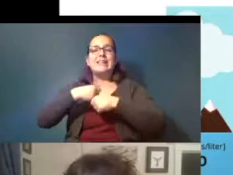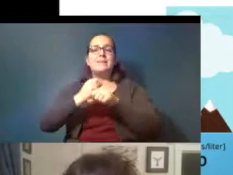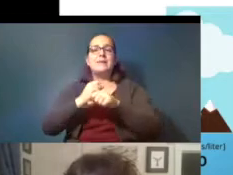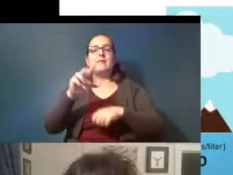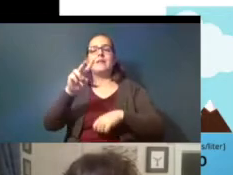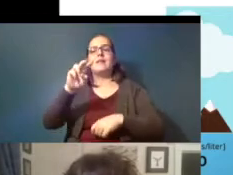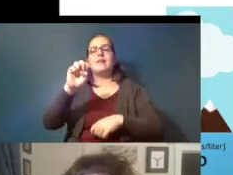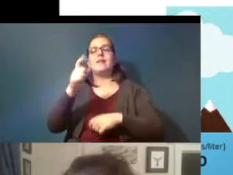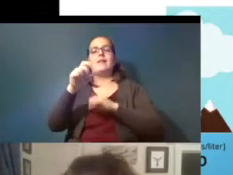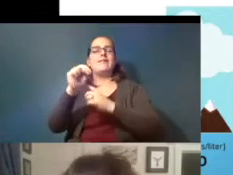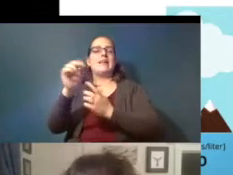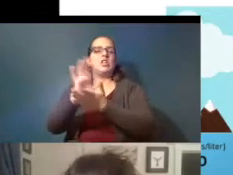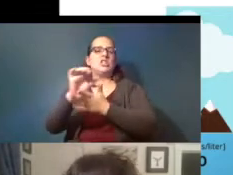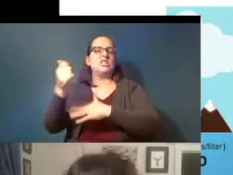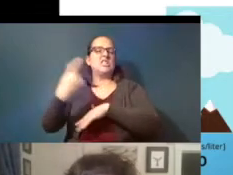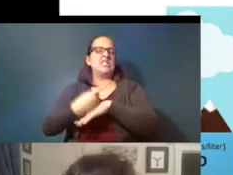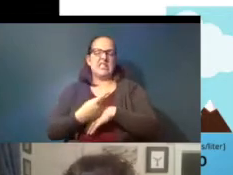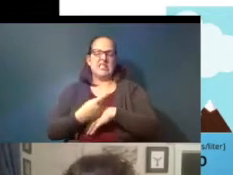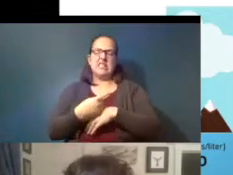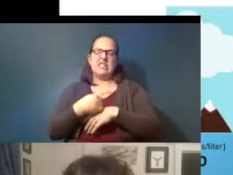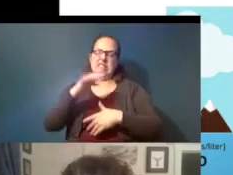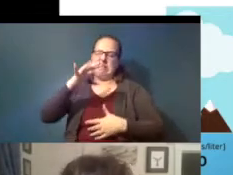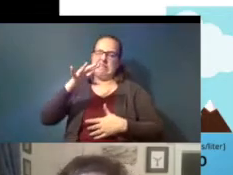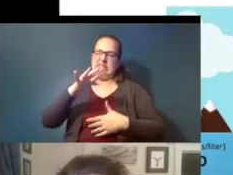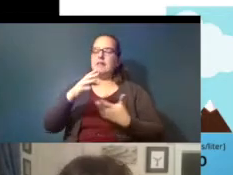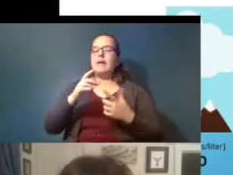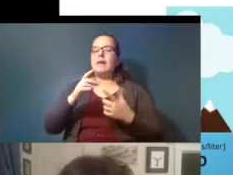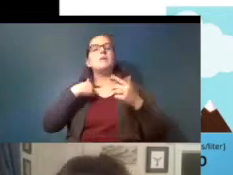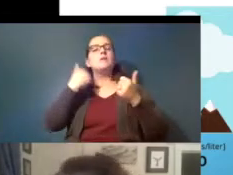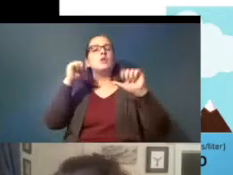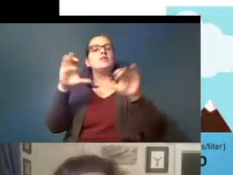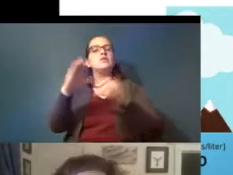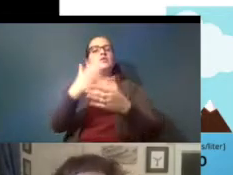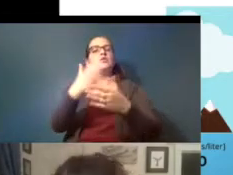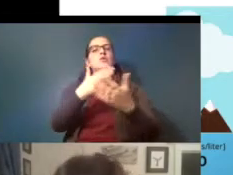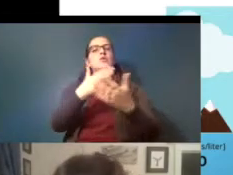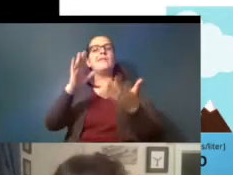the other day it wasn't very good but you know i try to do things to reduce the ridiculous amount